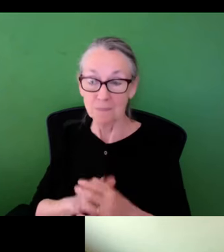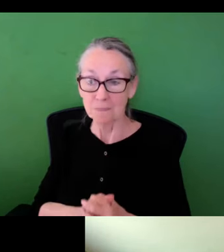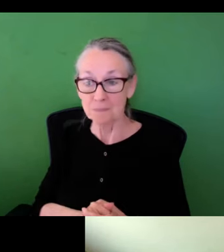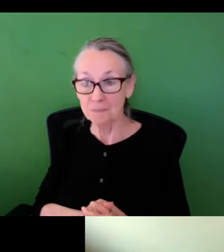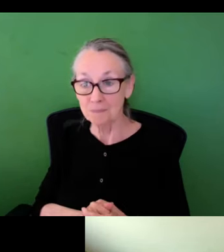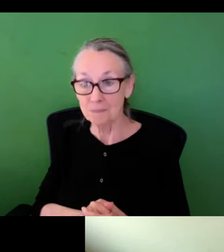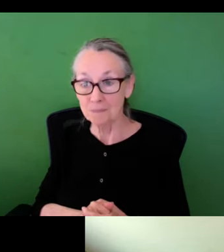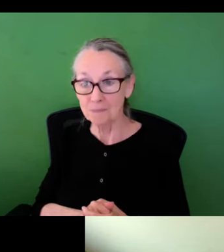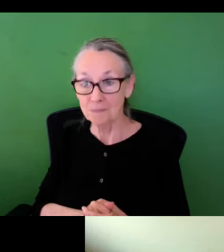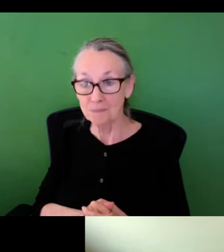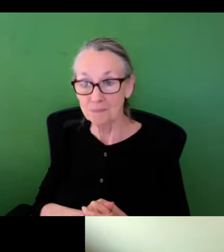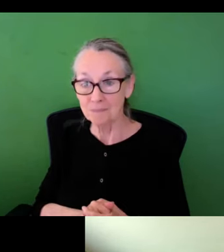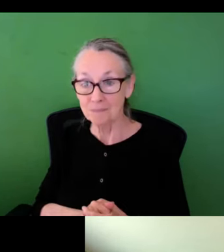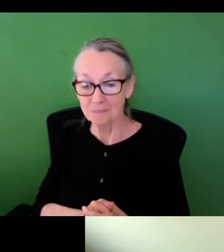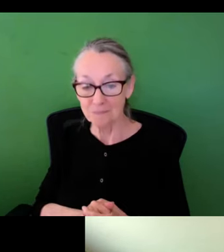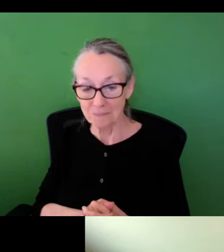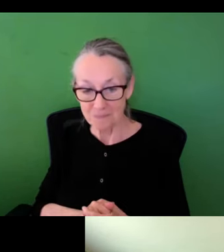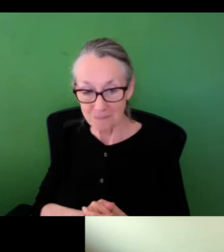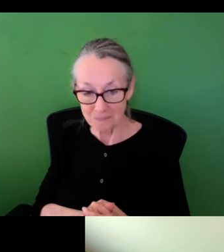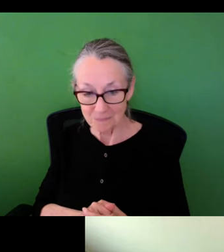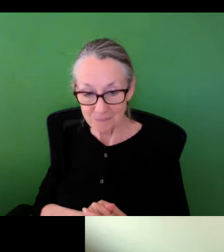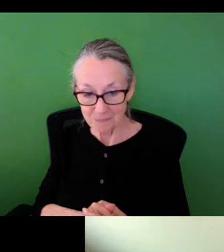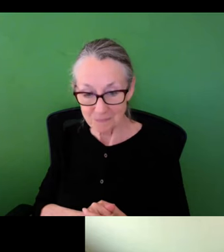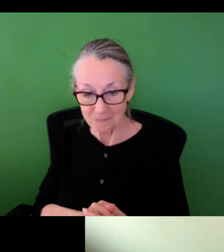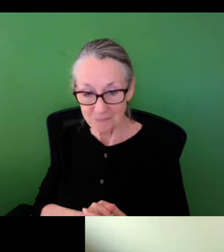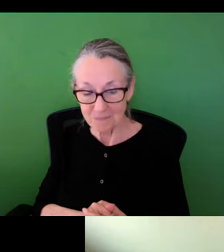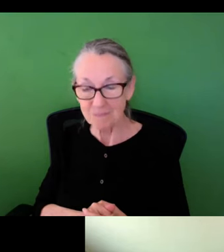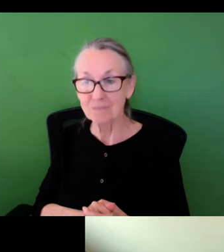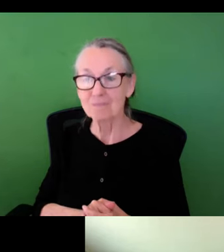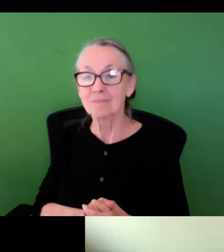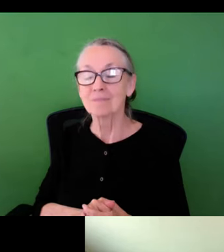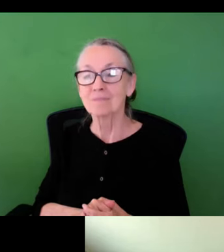in the greatest benefit if we were to address them head-on. And so,